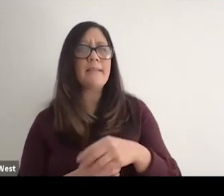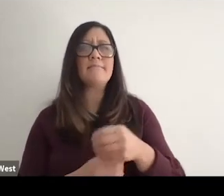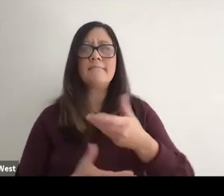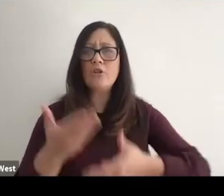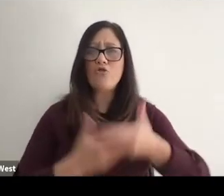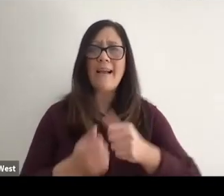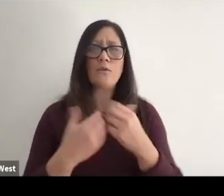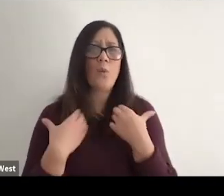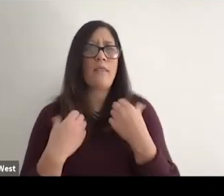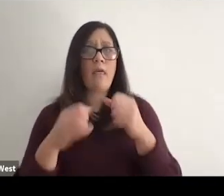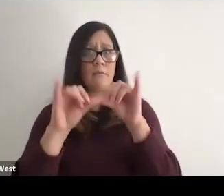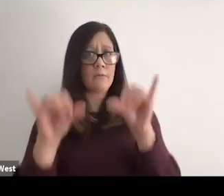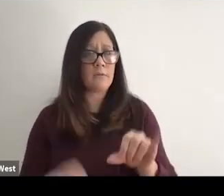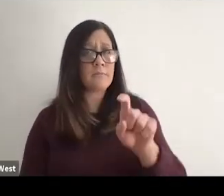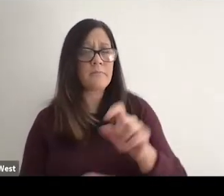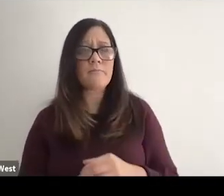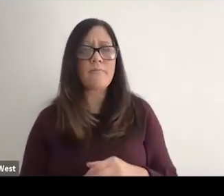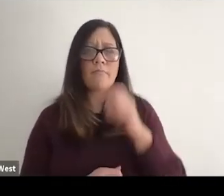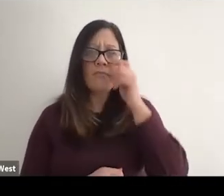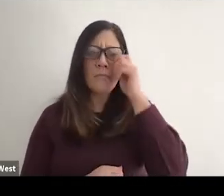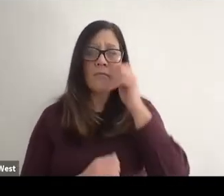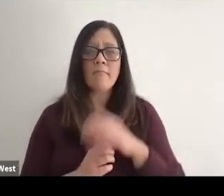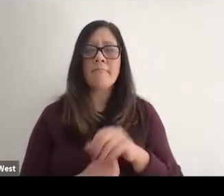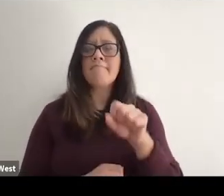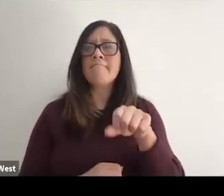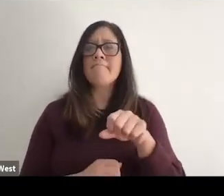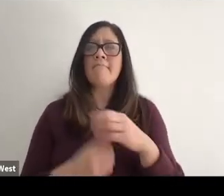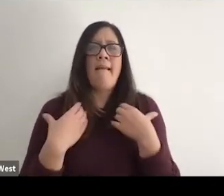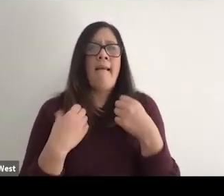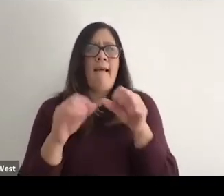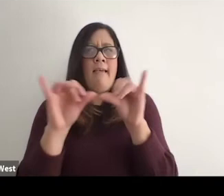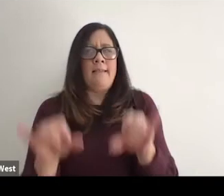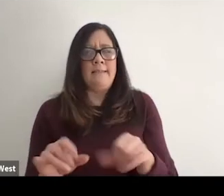with the health care system? Yeah, so you know the health care